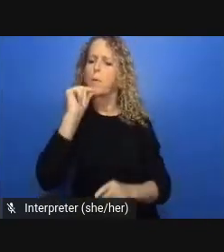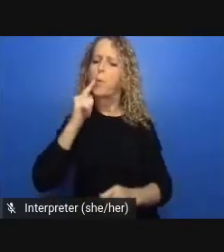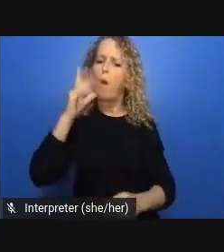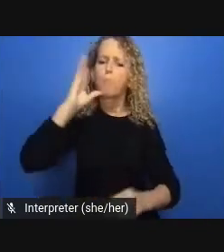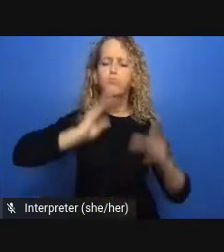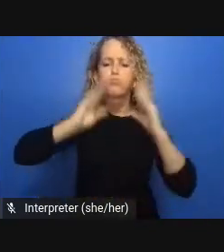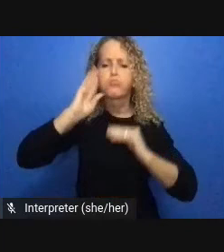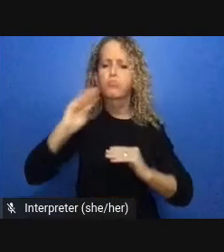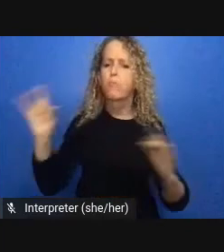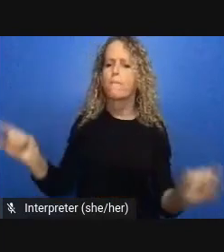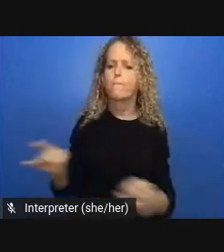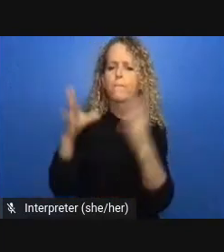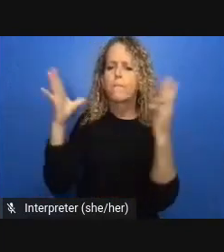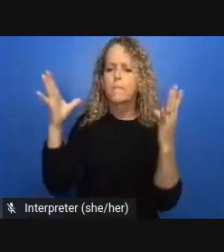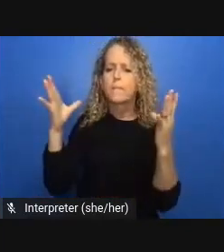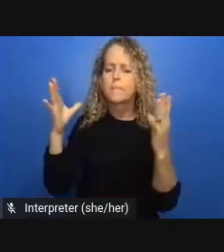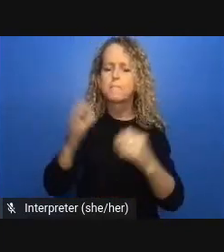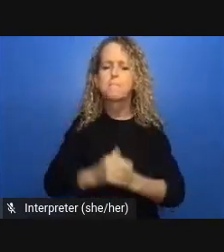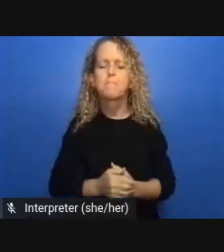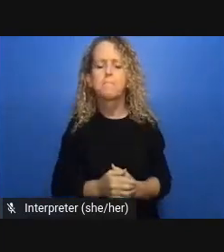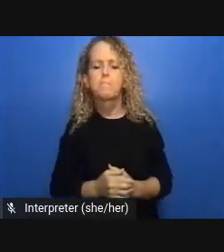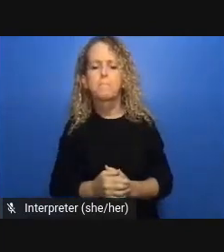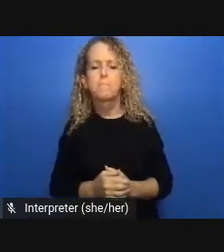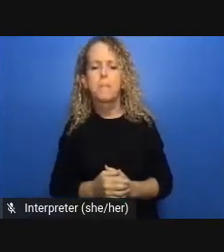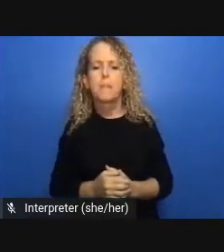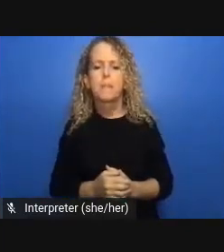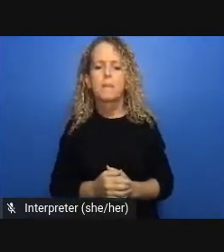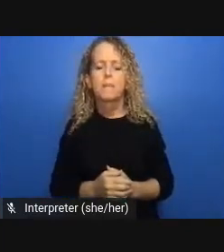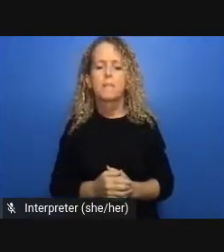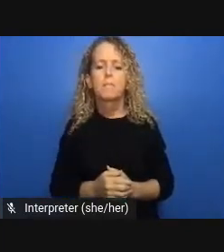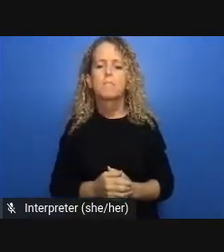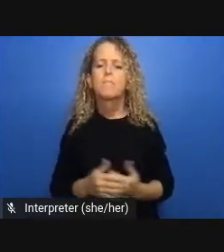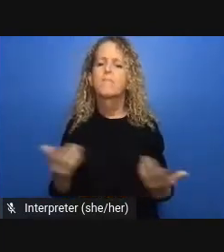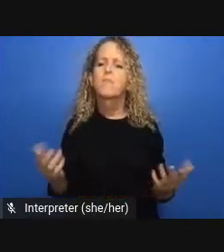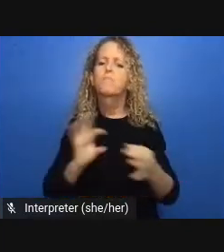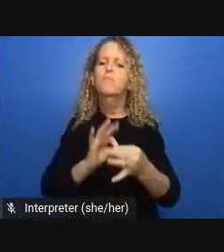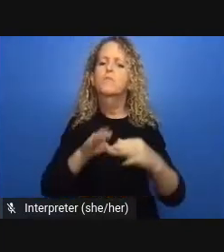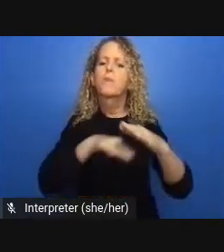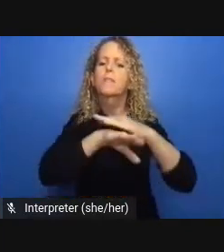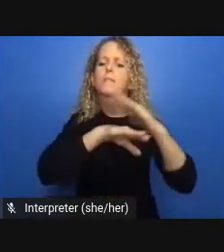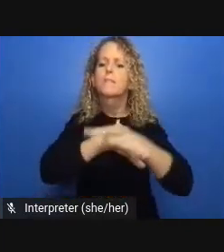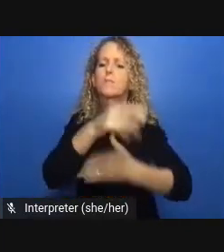students who lost access to their school-based advisors they were concerned about supports made